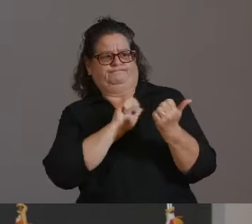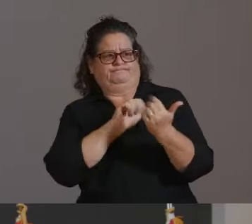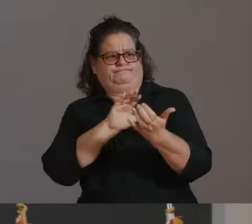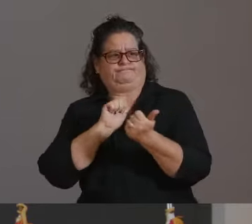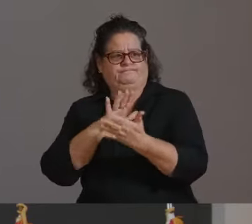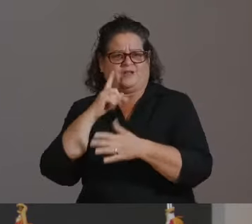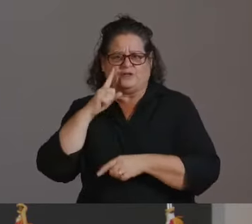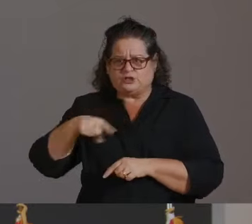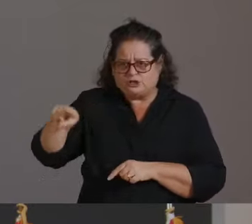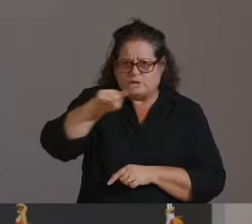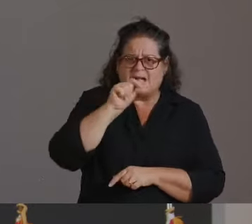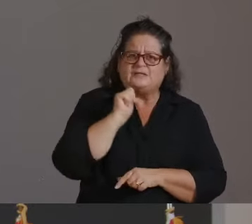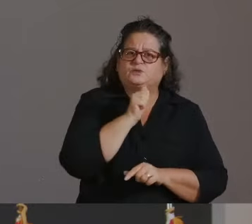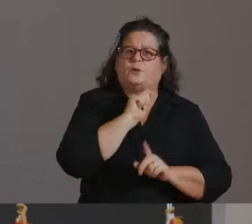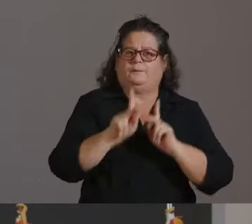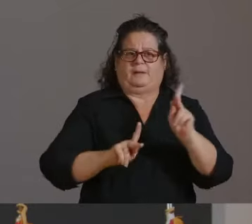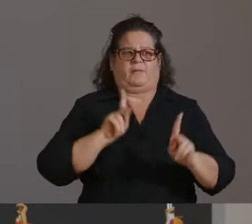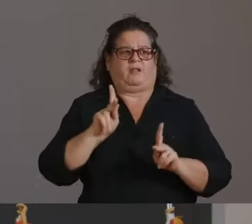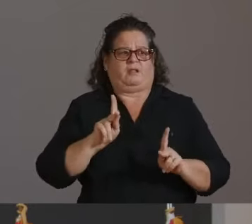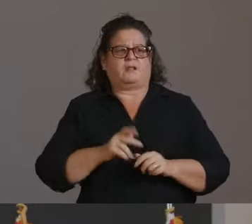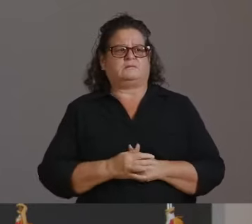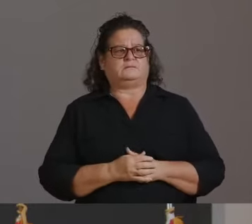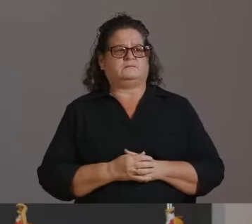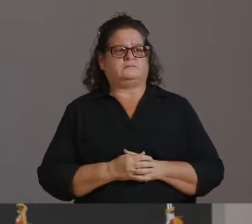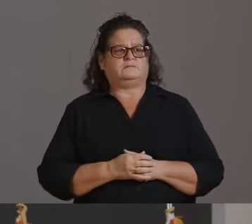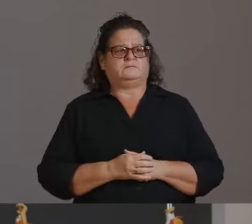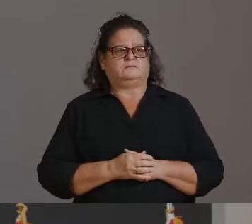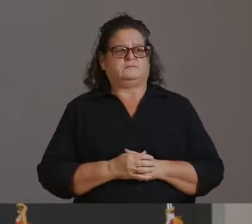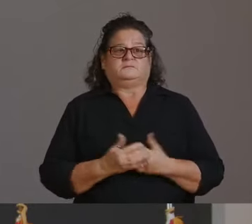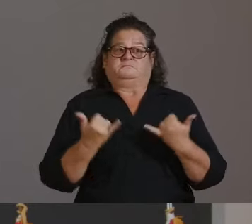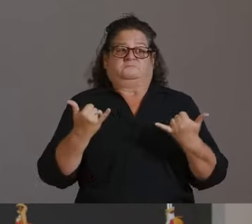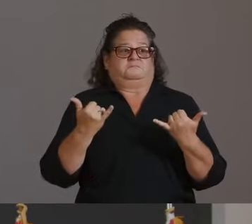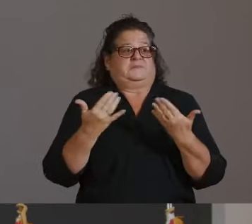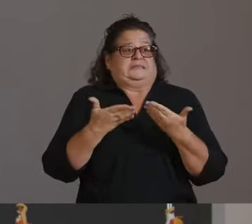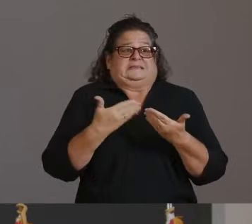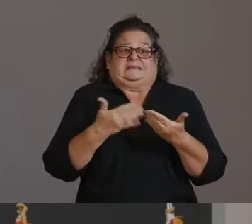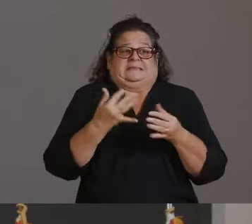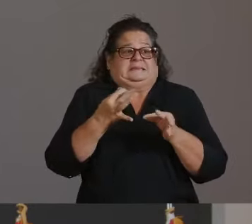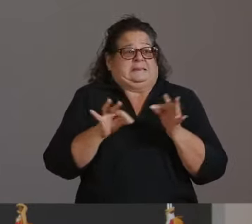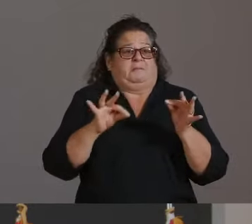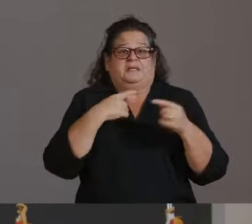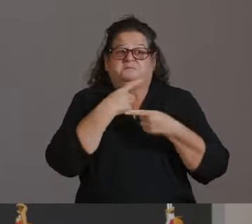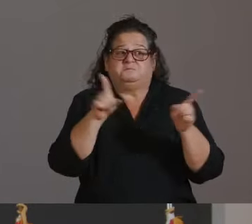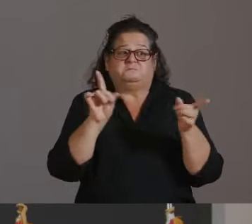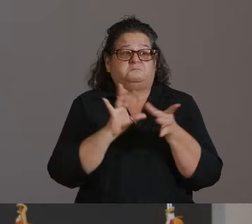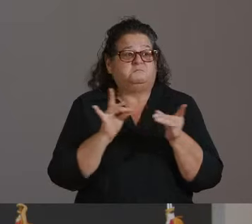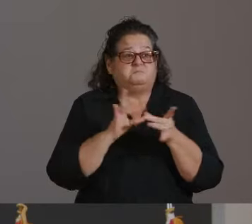I'M HERE TO GIVE A VERY, VERY SIMPLE MESSAGE TODAY TO THE PEOPLE OF ARIZONA WHO WANT TO